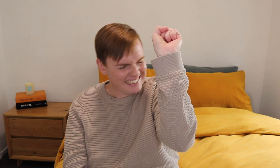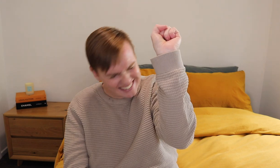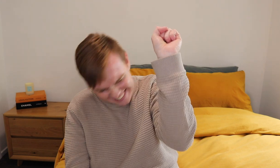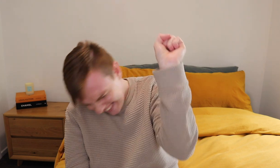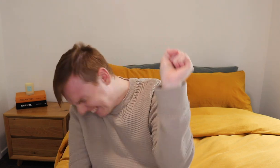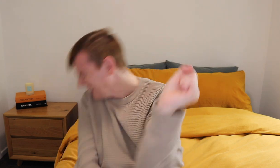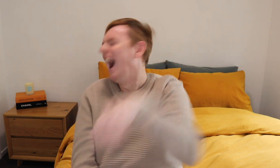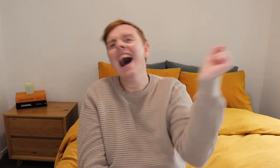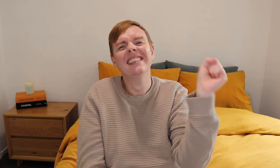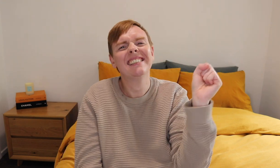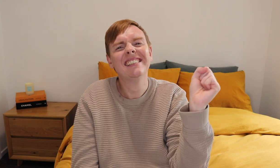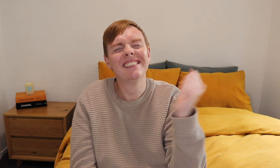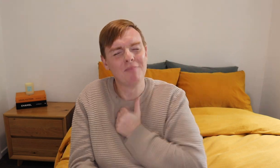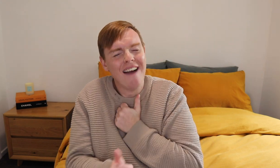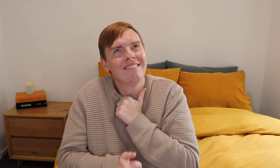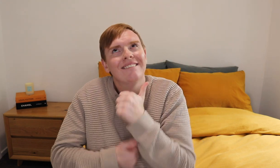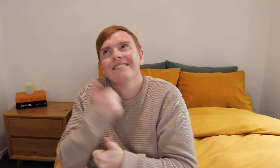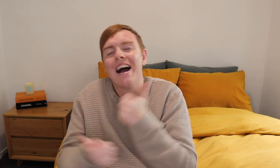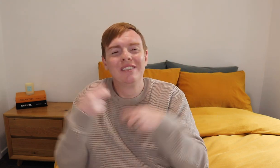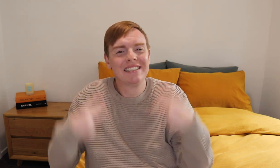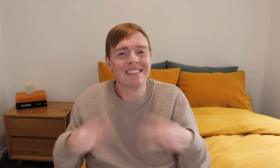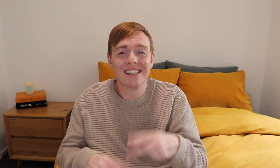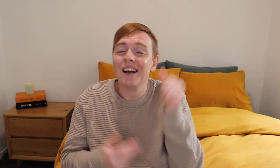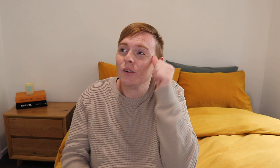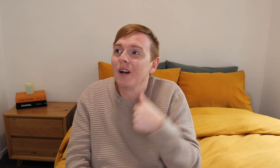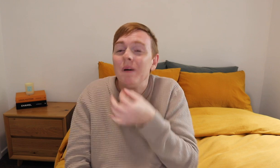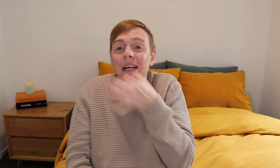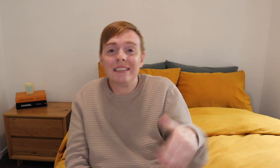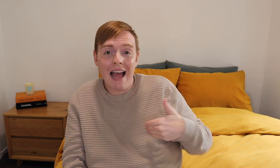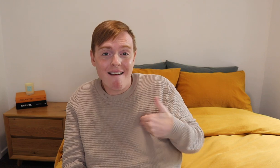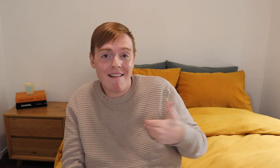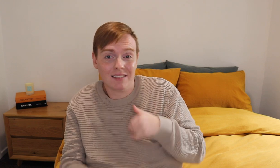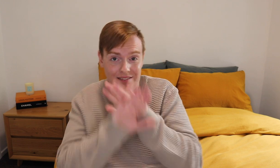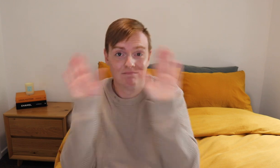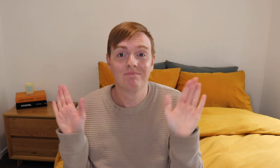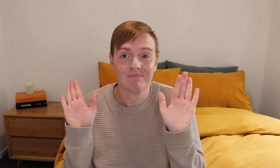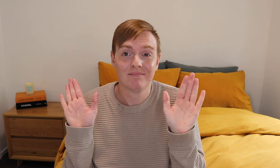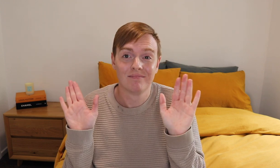A: YES! My all time favourite dance. I know I am a kid in heart.